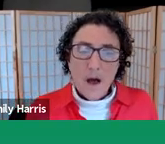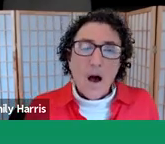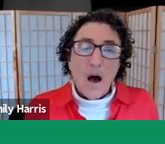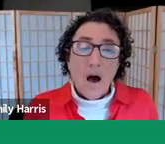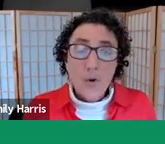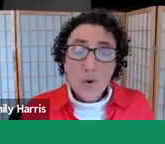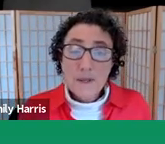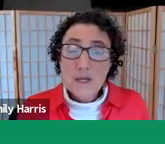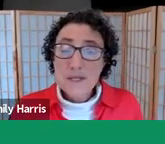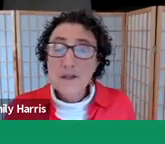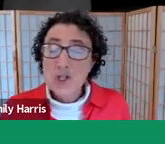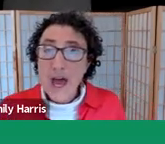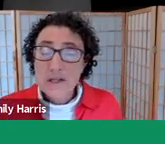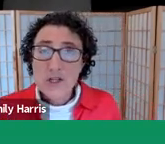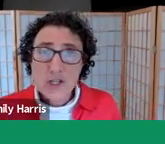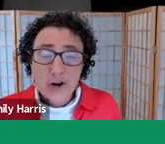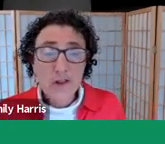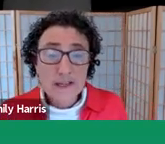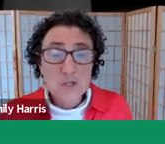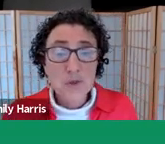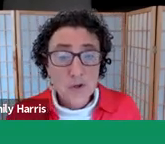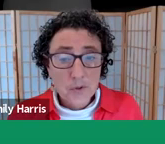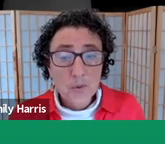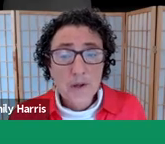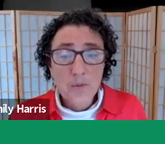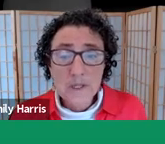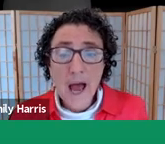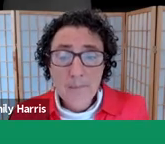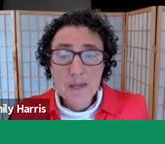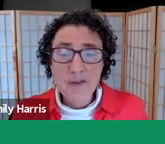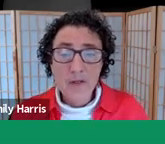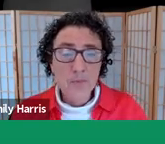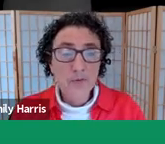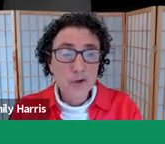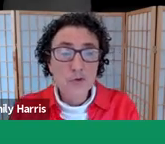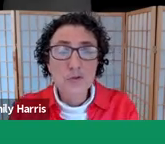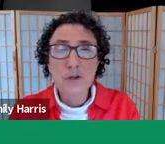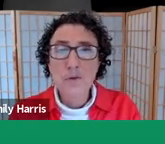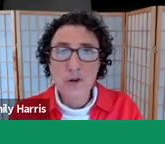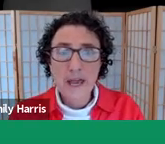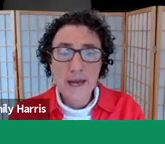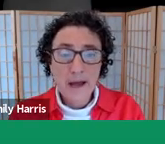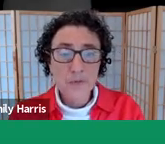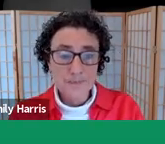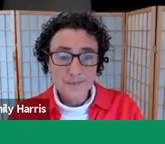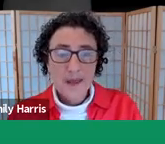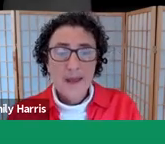Although we'll be using the chat to share links with you, it will not be available for you to communicate at.